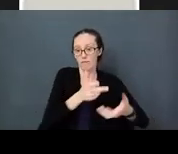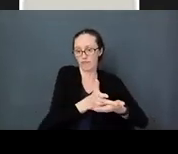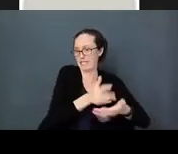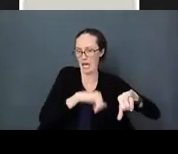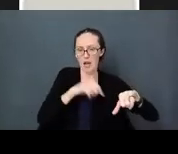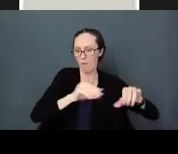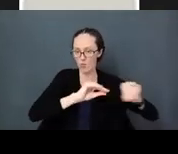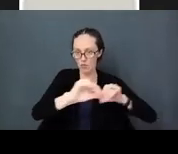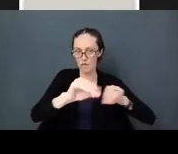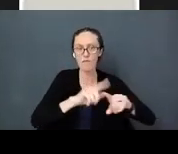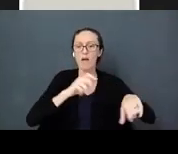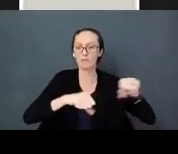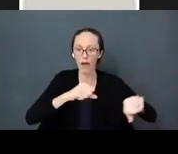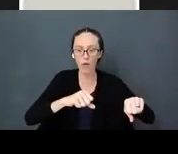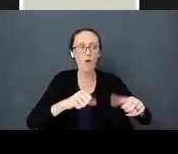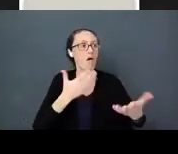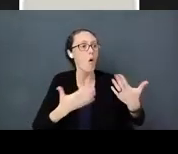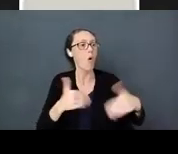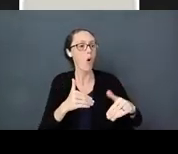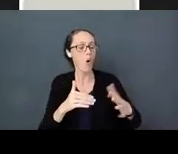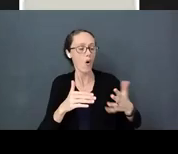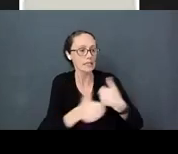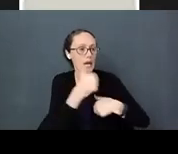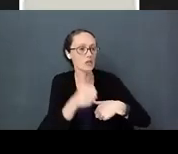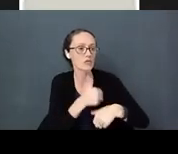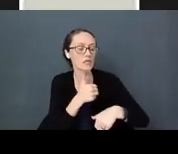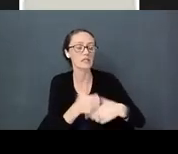dangerous for a baby but we don't recognize them unless we are down on their level.